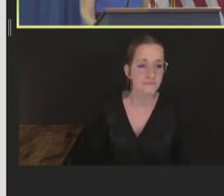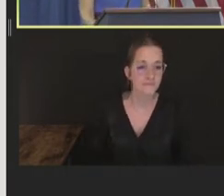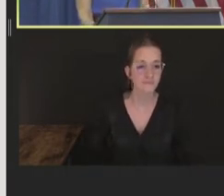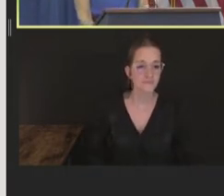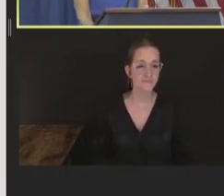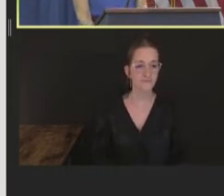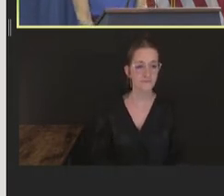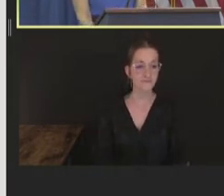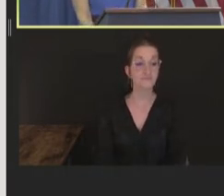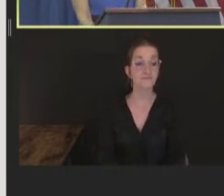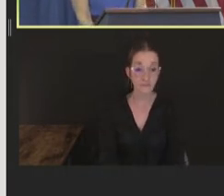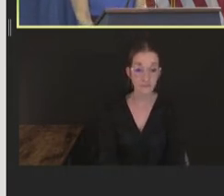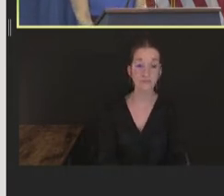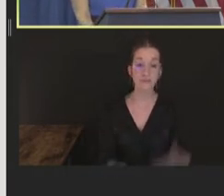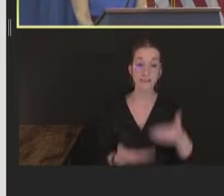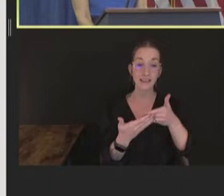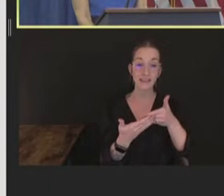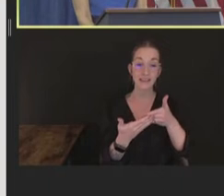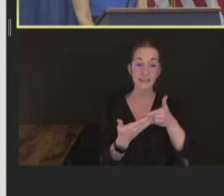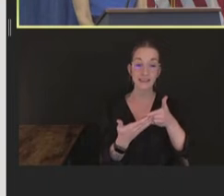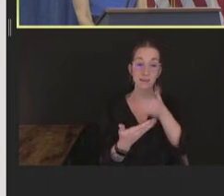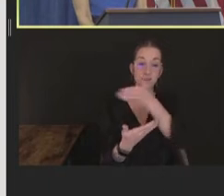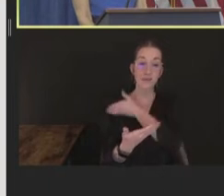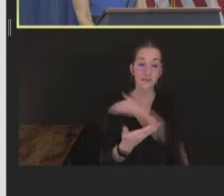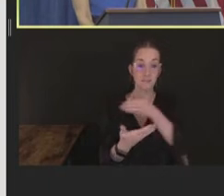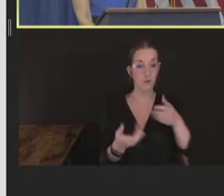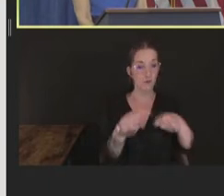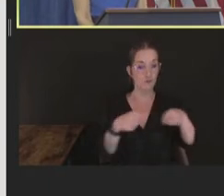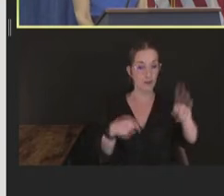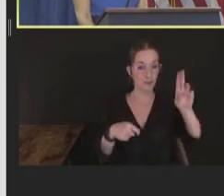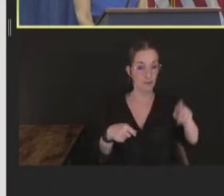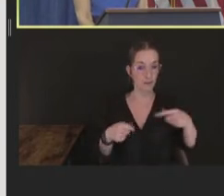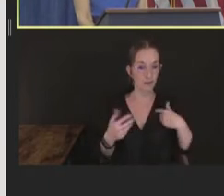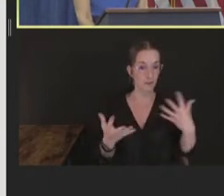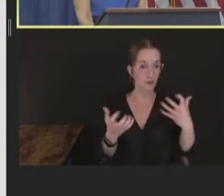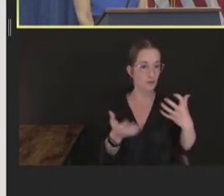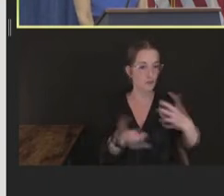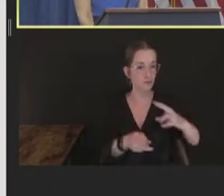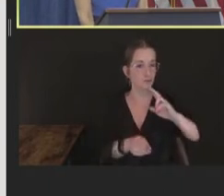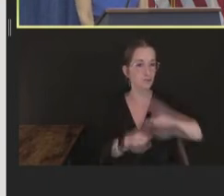Before concluding, I just wanted to mention that, in addition to our current vaccine strategy,